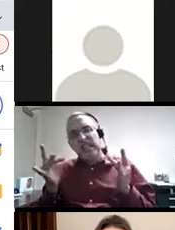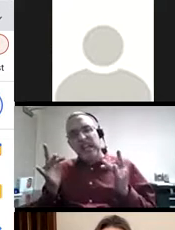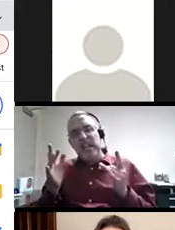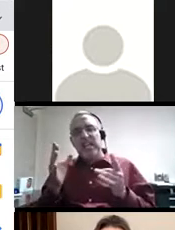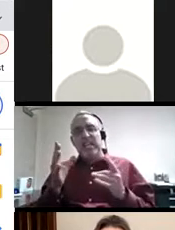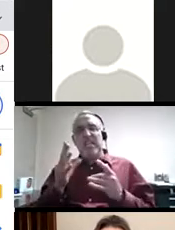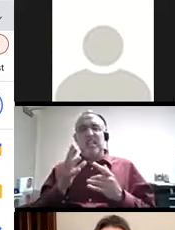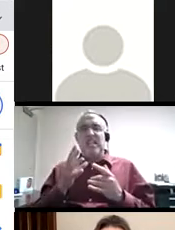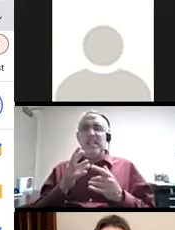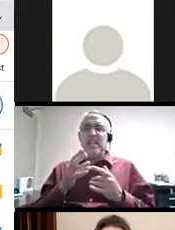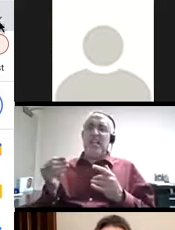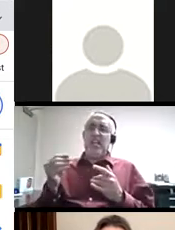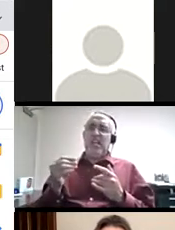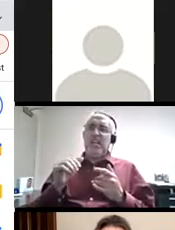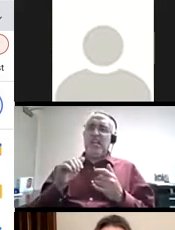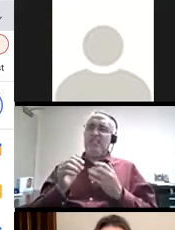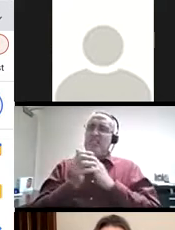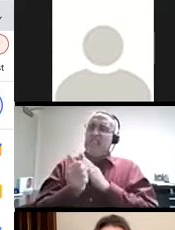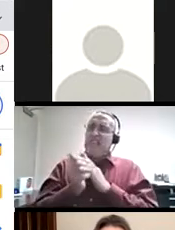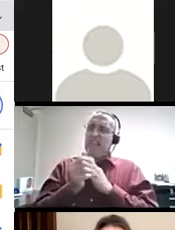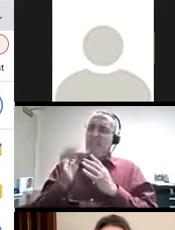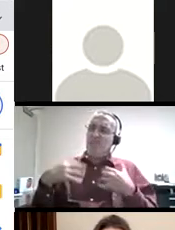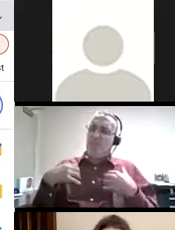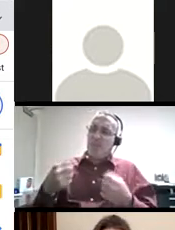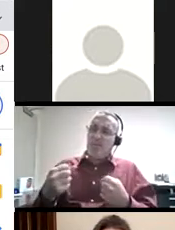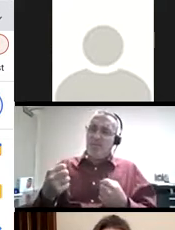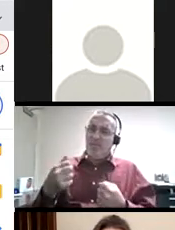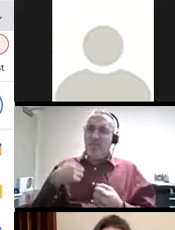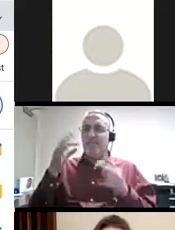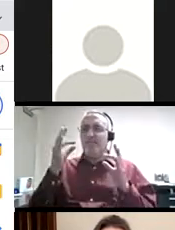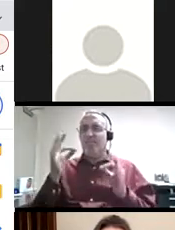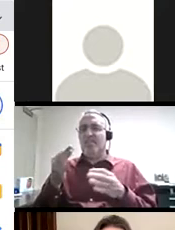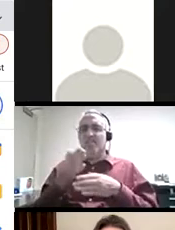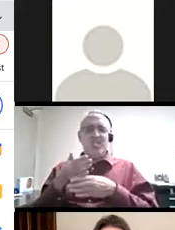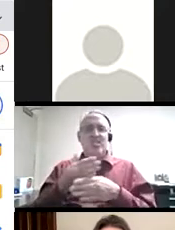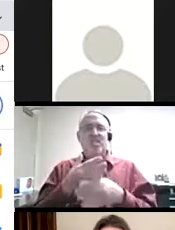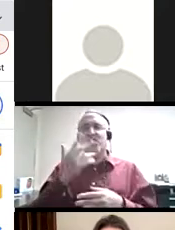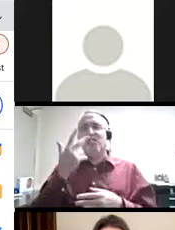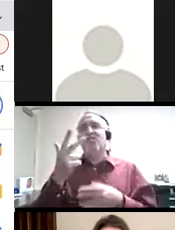delicate and emergent qualities of bravery as a liberatory practice and so I decided to share